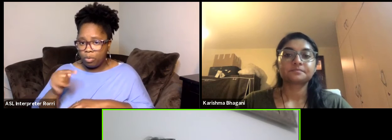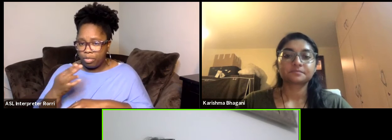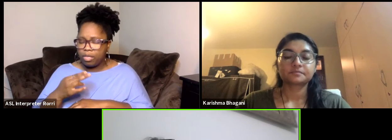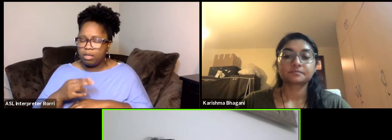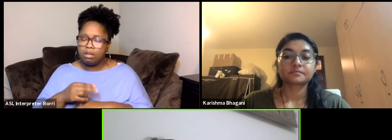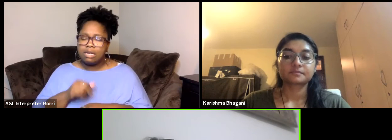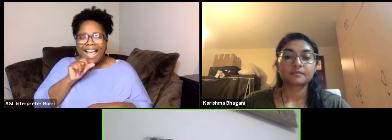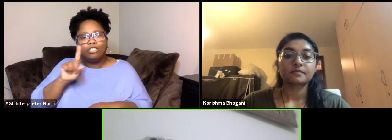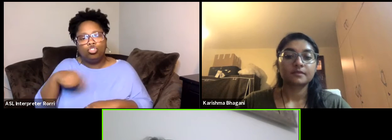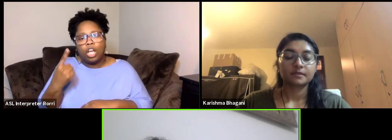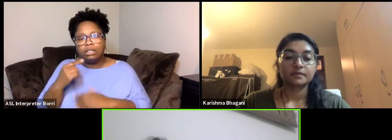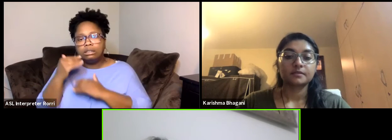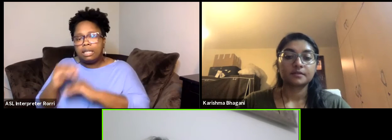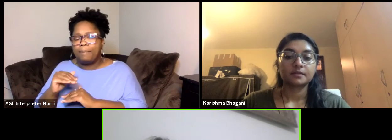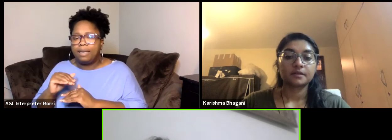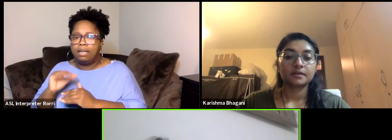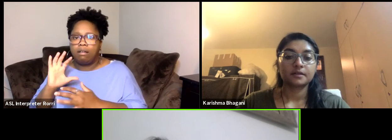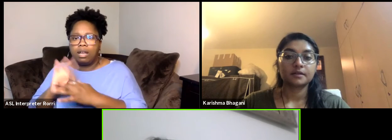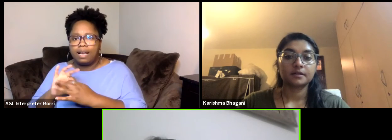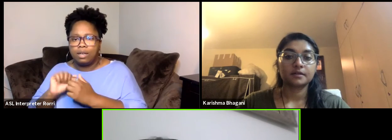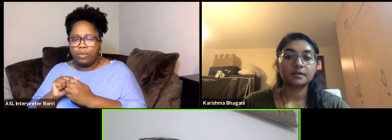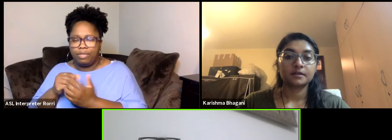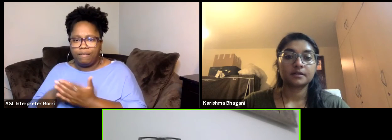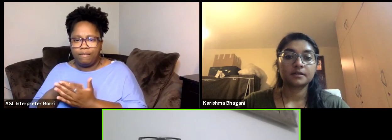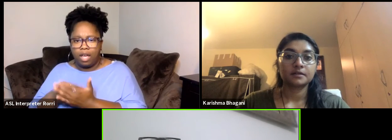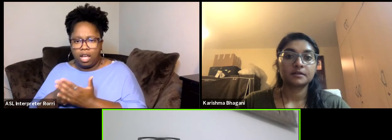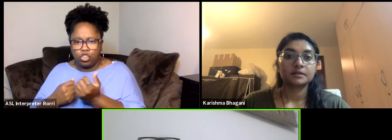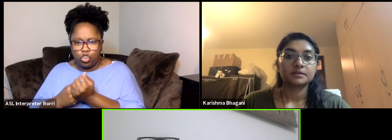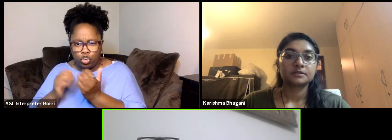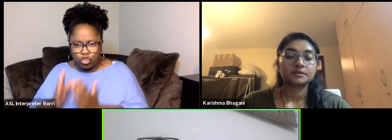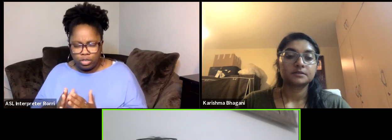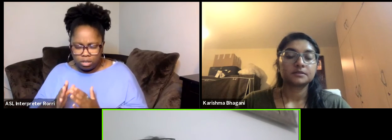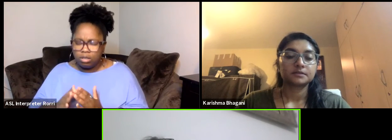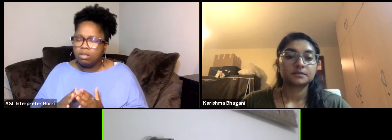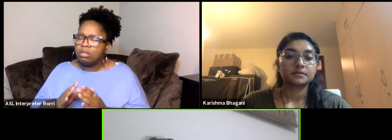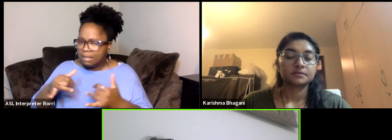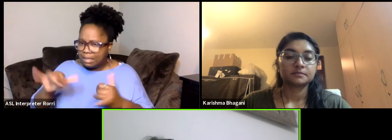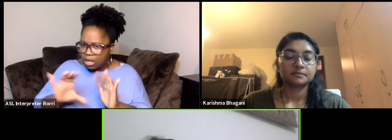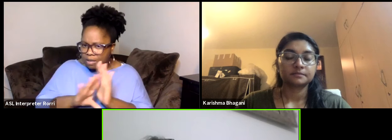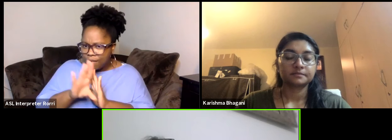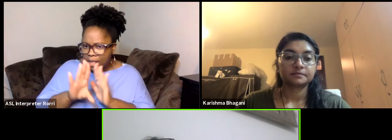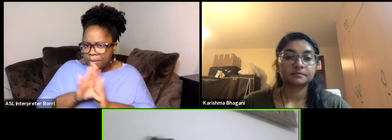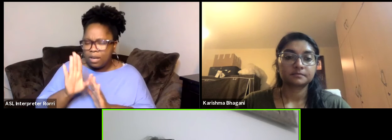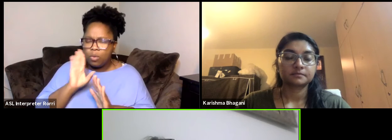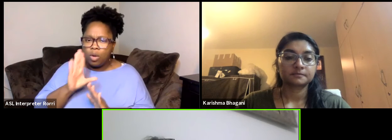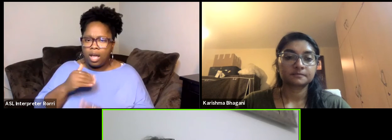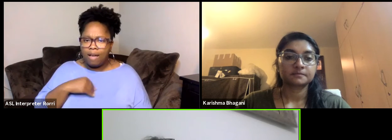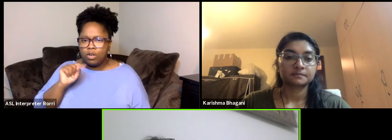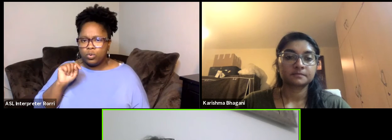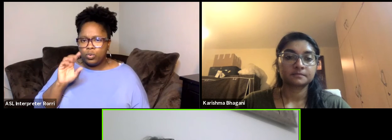because we're it contains it's being developed it will contain a section called toolbox